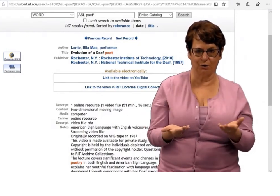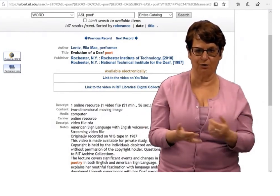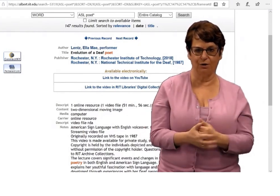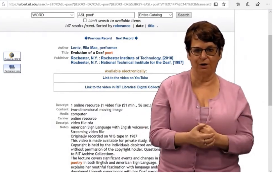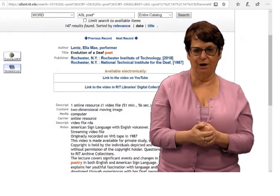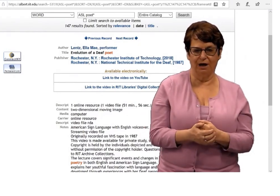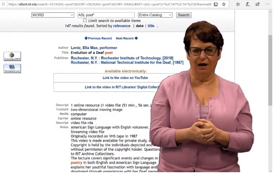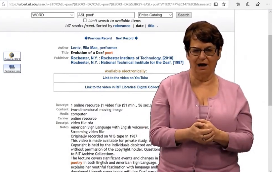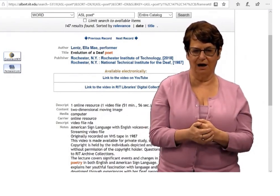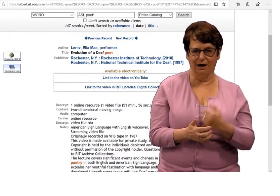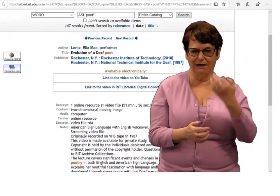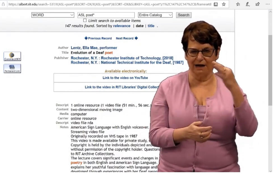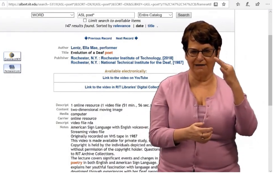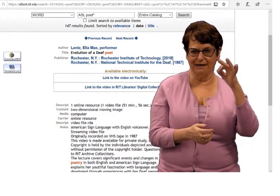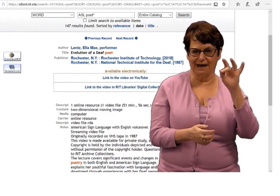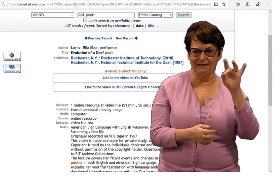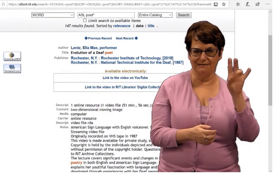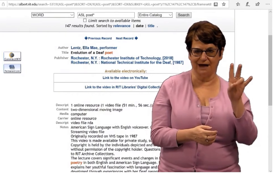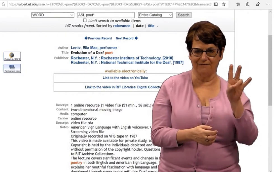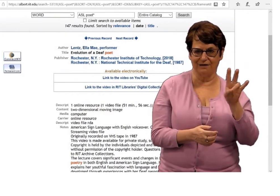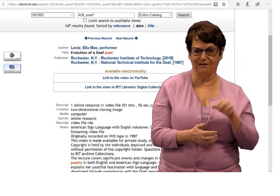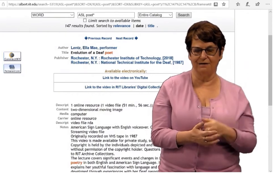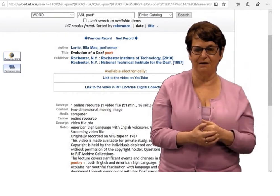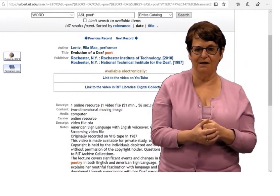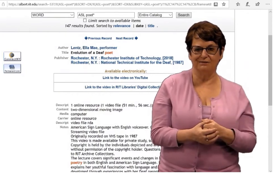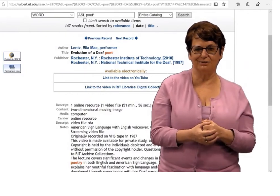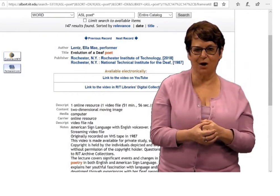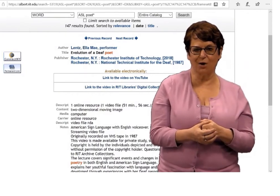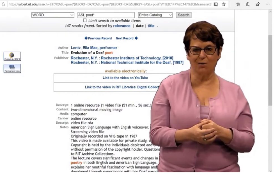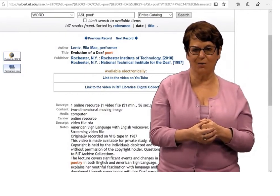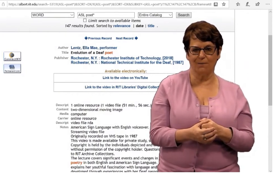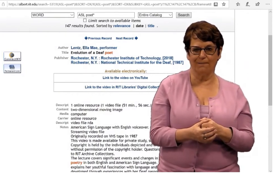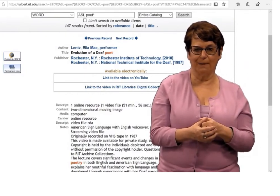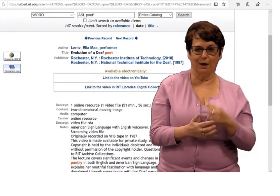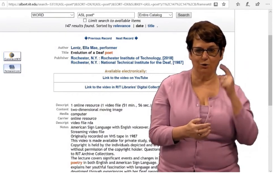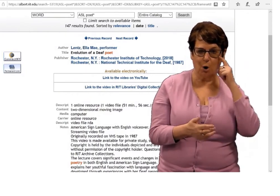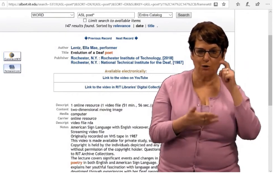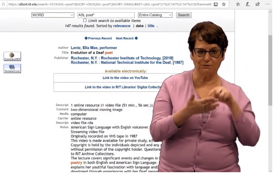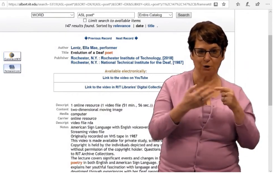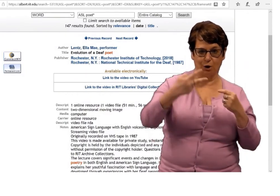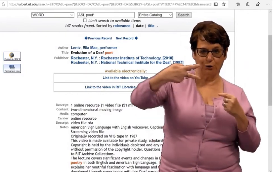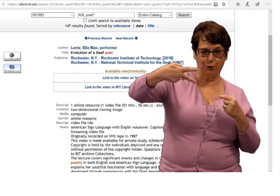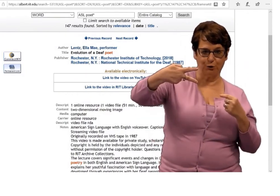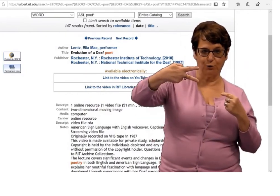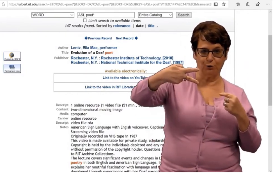during a conference we had here in 1987.